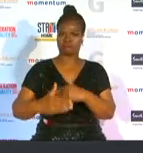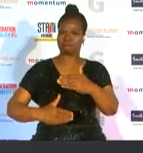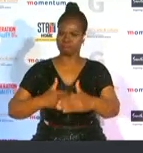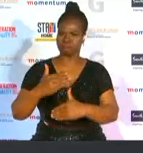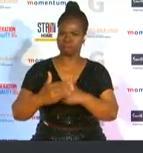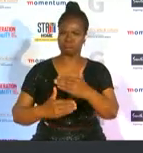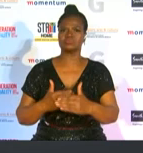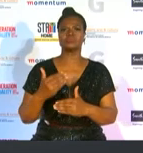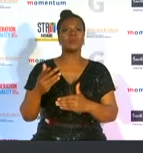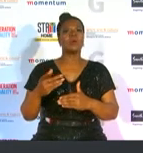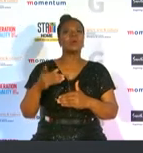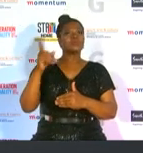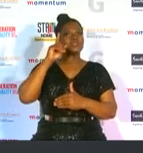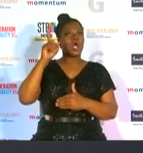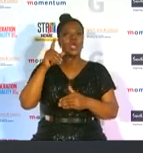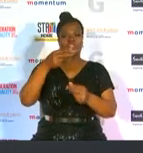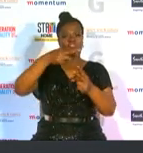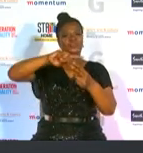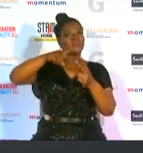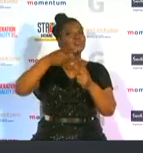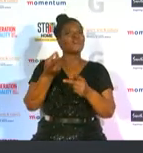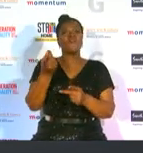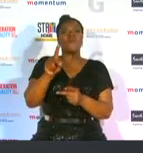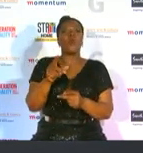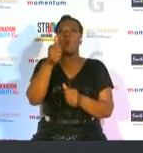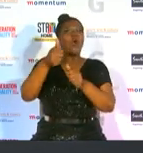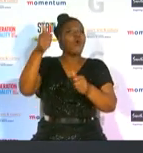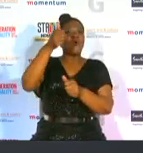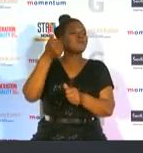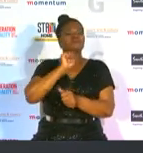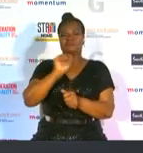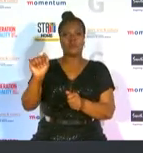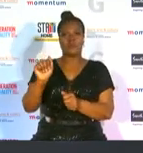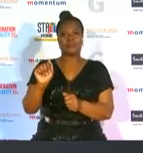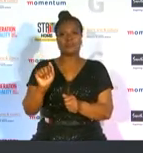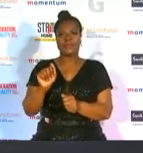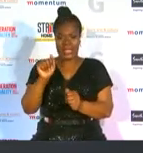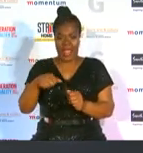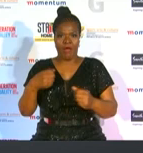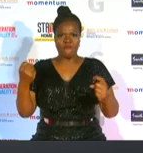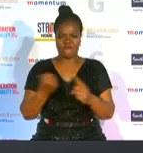that gymnastics is only for the elites while fighting societal ills that pose a